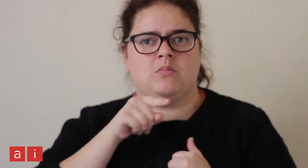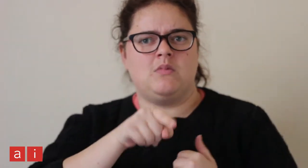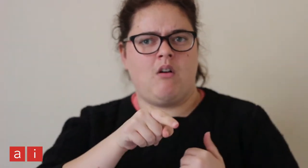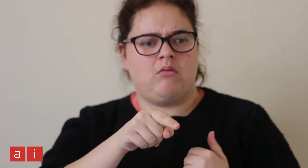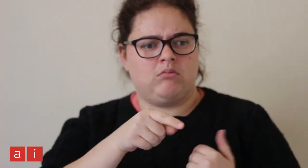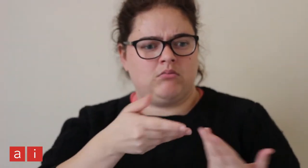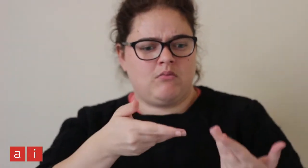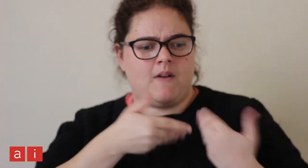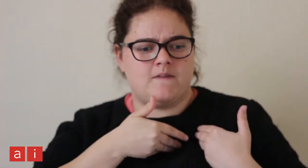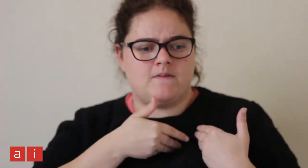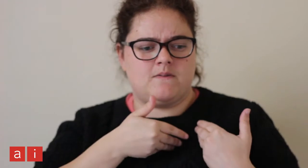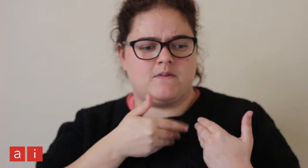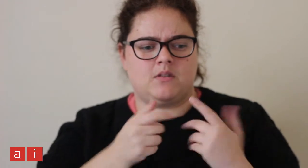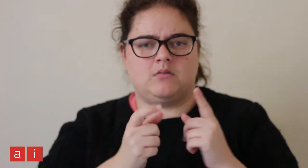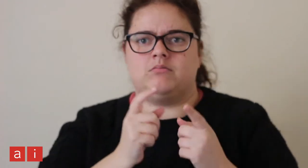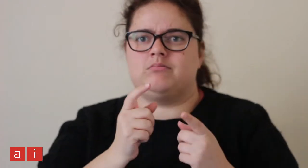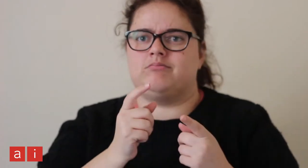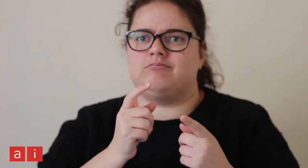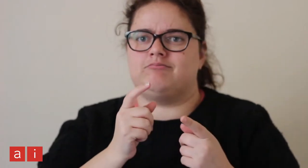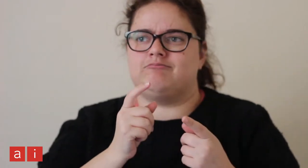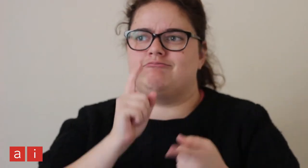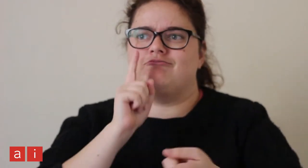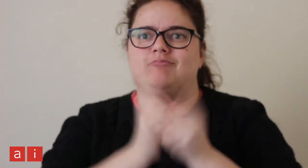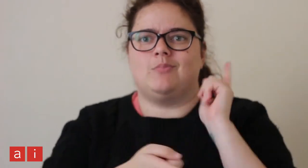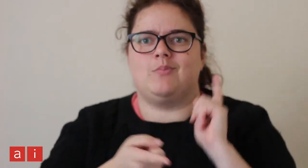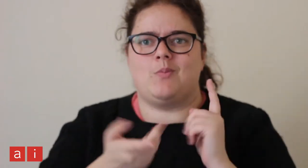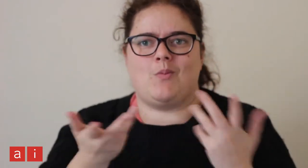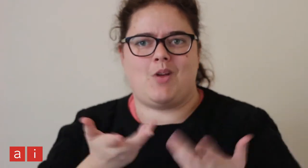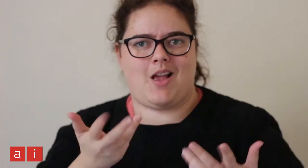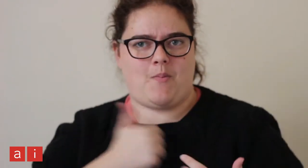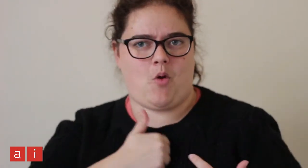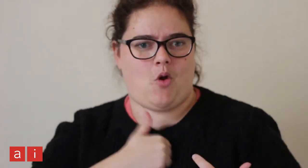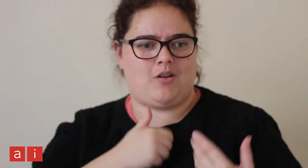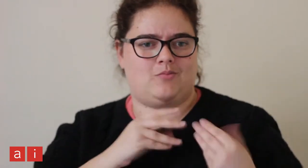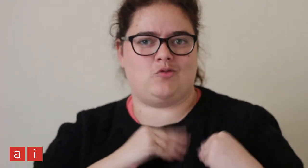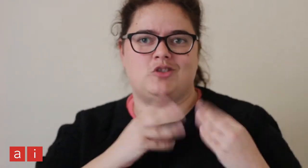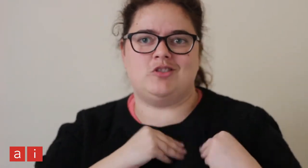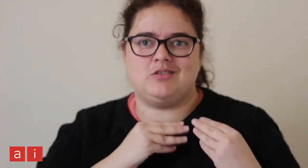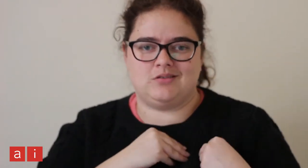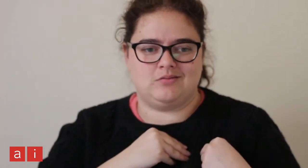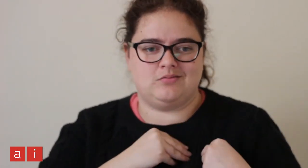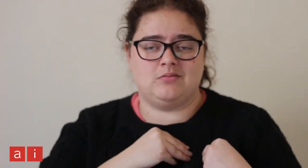It also gave me the realisation where I could find my passion.